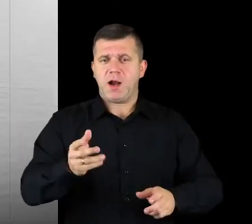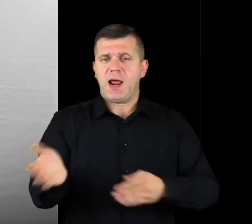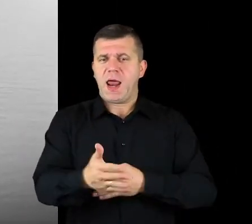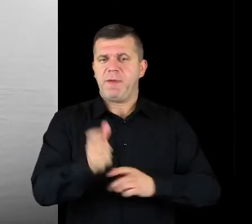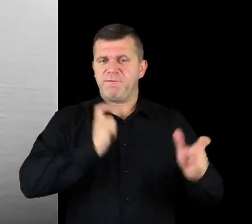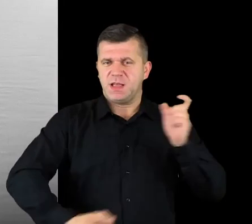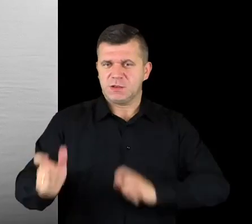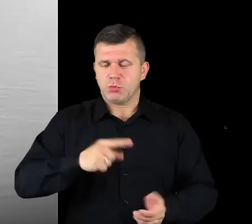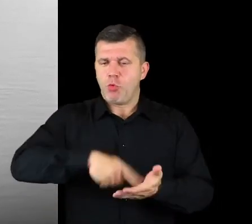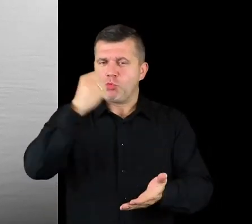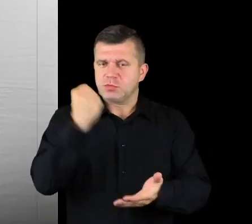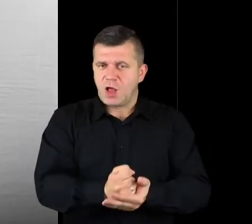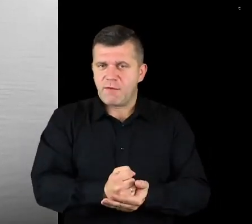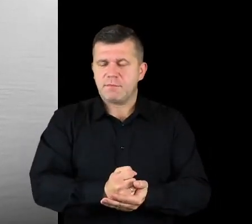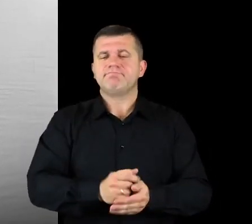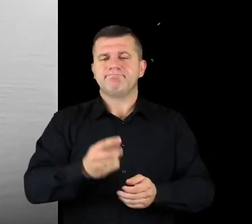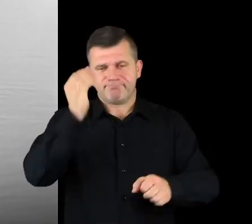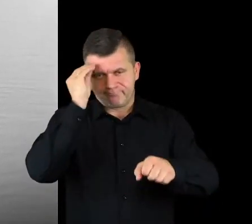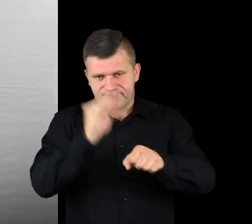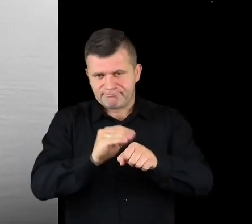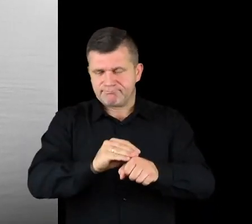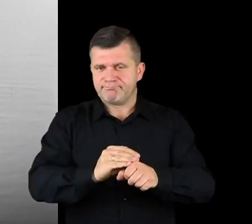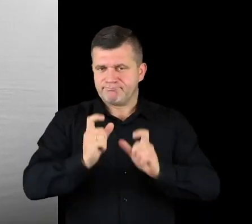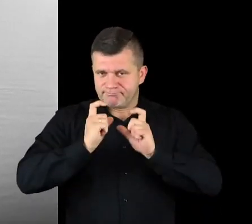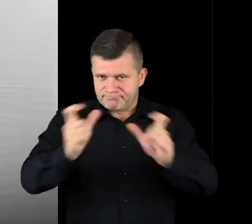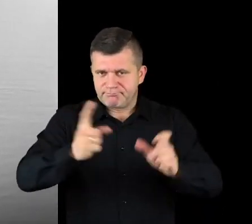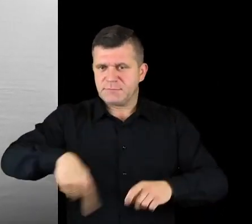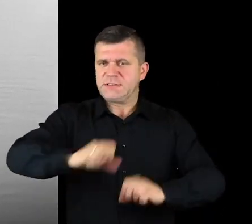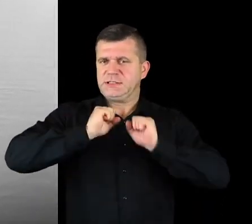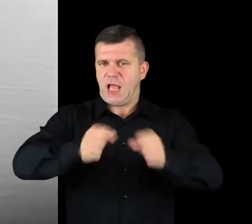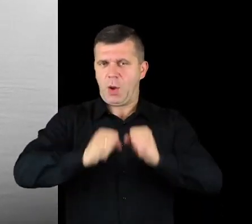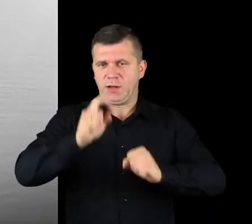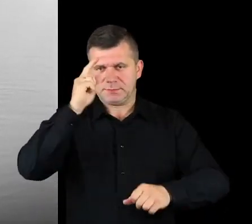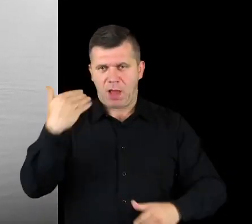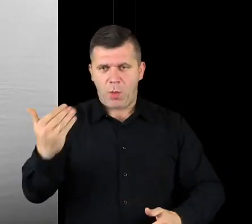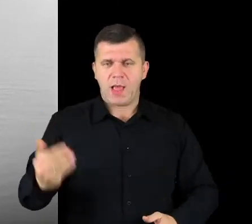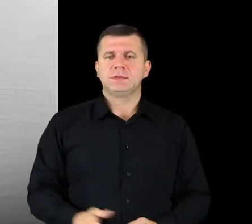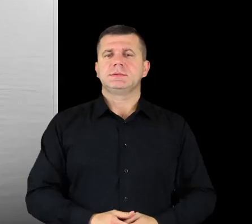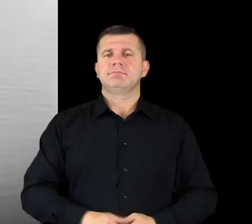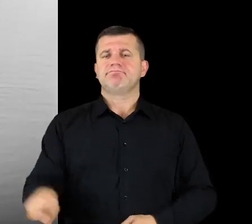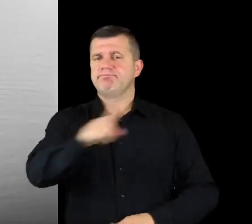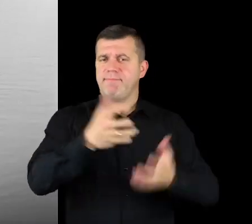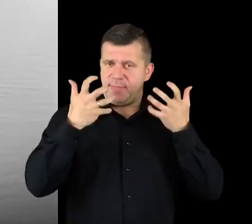it should be done with legal regulations. I would also like to ask our social activists to turn their eye